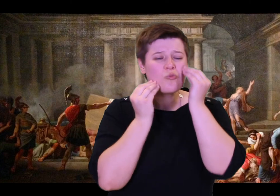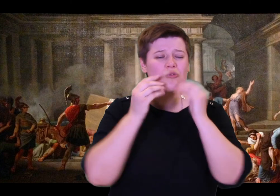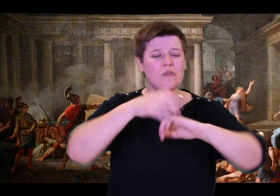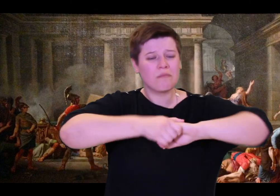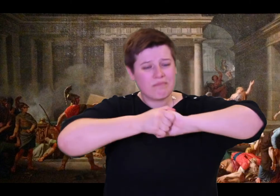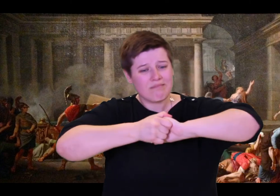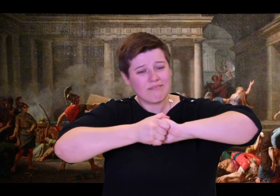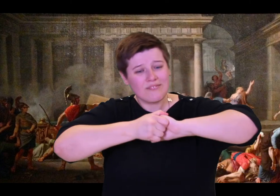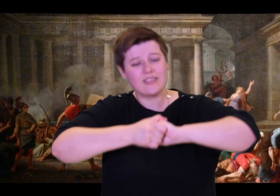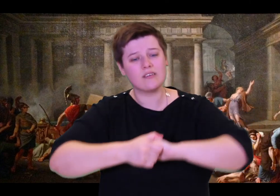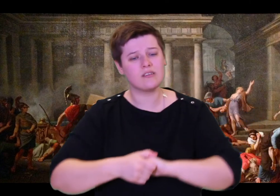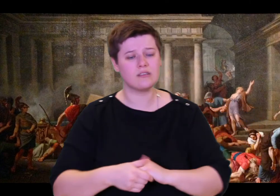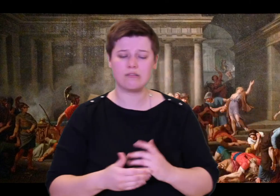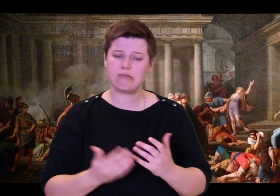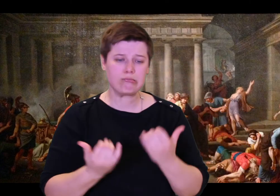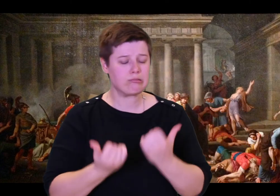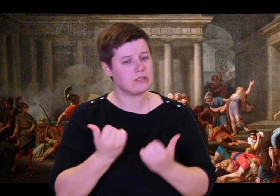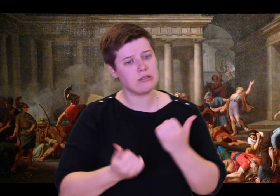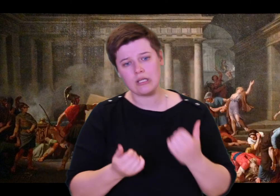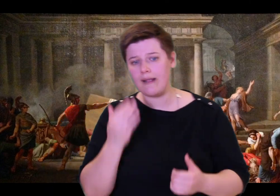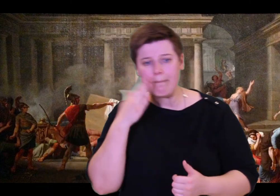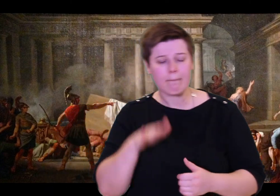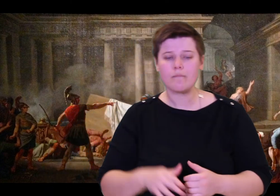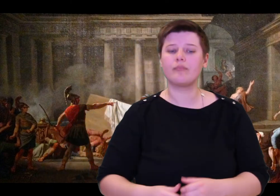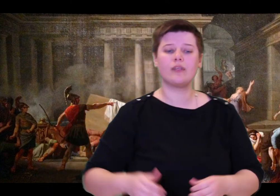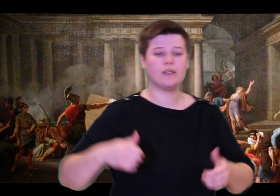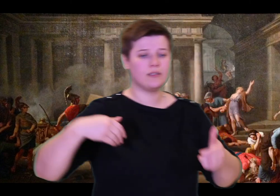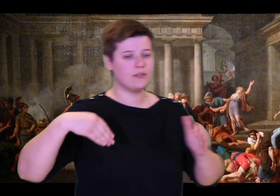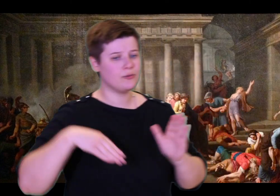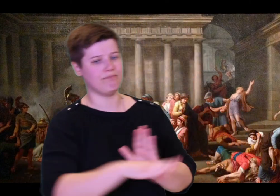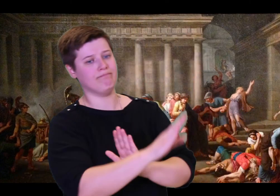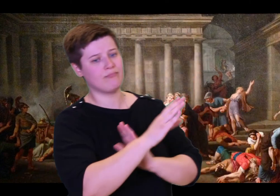dead, and see the man who killed them."